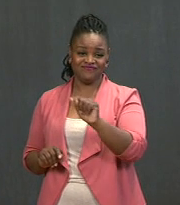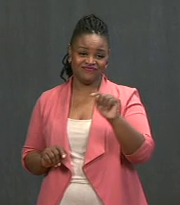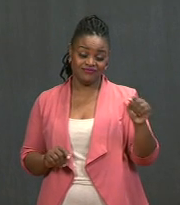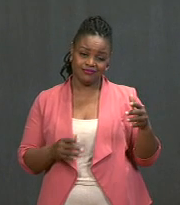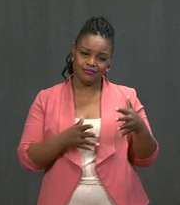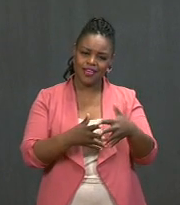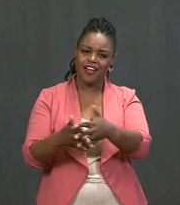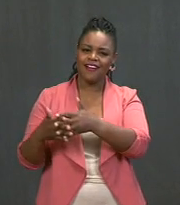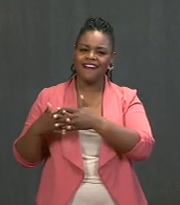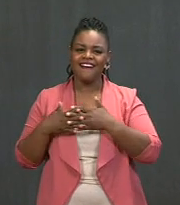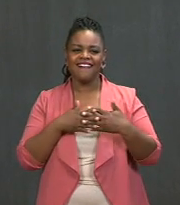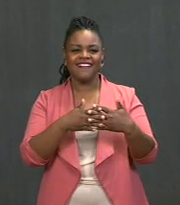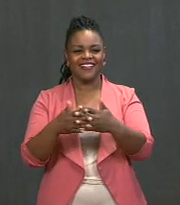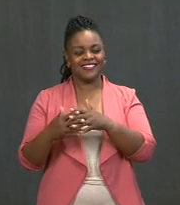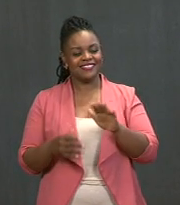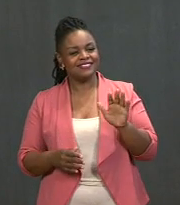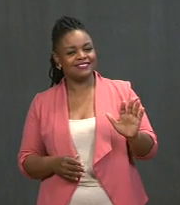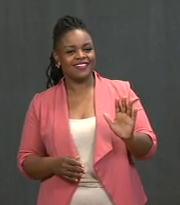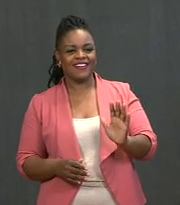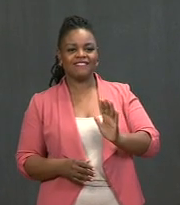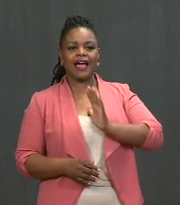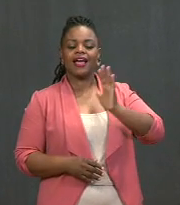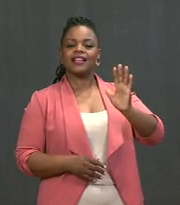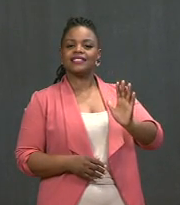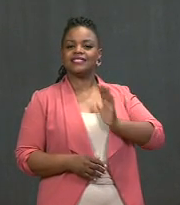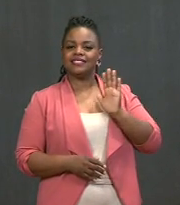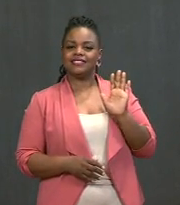And they're all meeting what Pope Francis calls the "moral obligation":